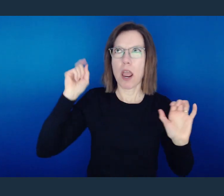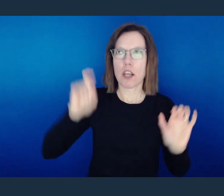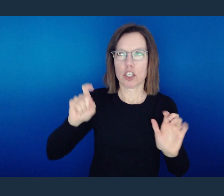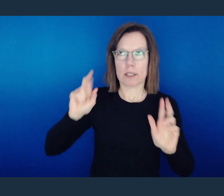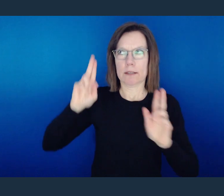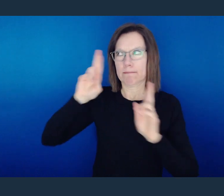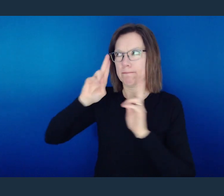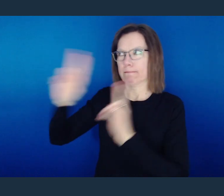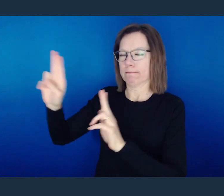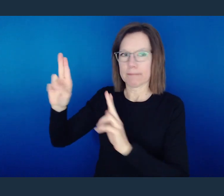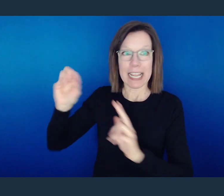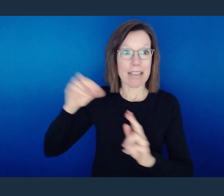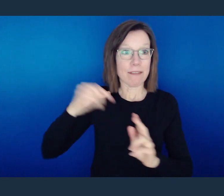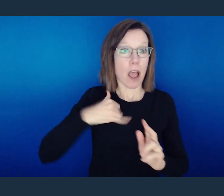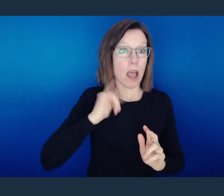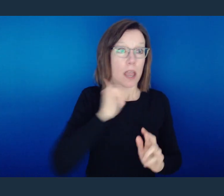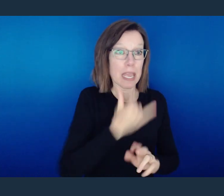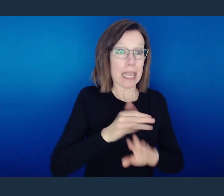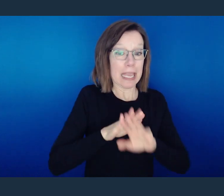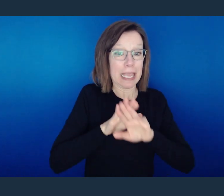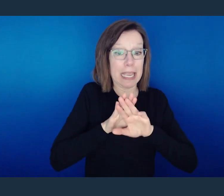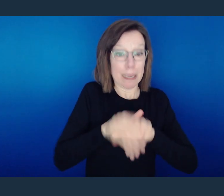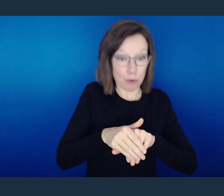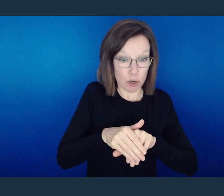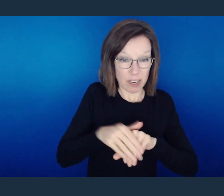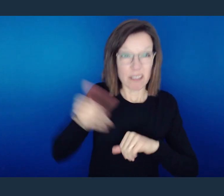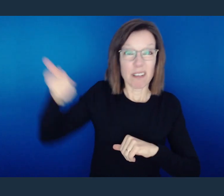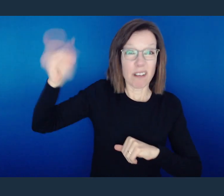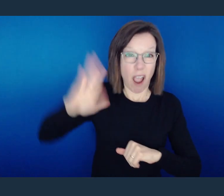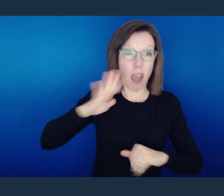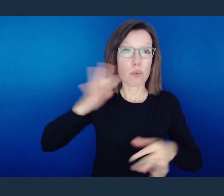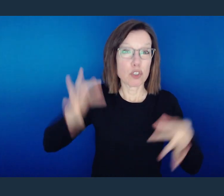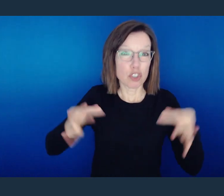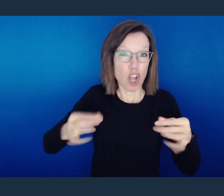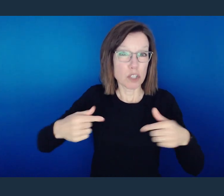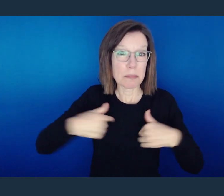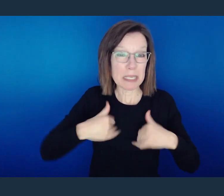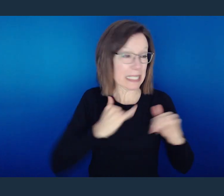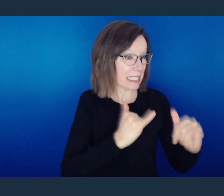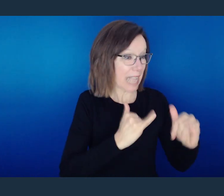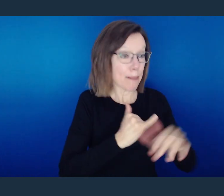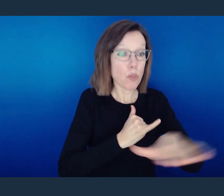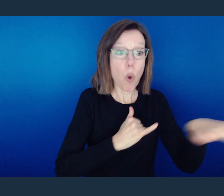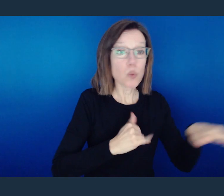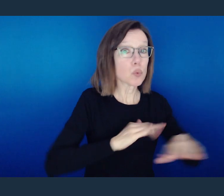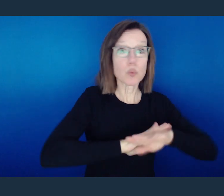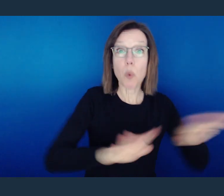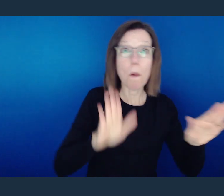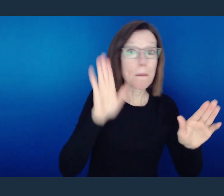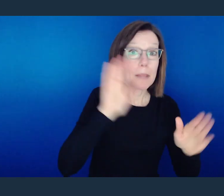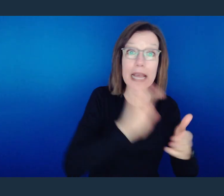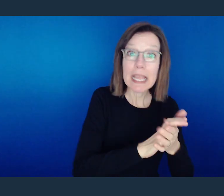idea that if we are hypocritical, God will judge us the same way He judged the unbeliever.